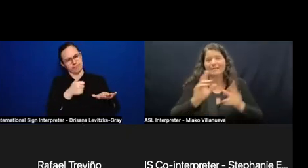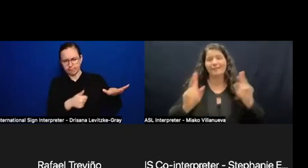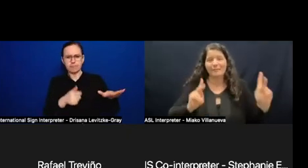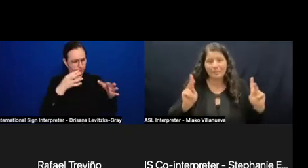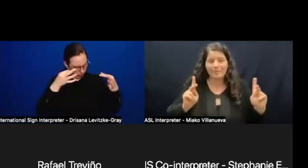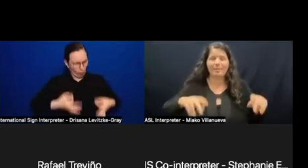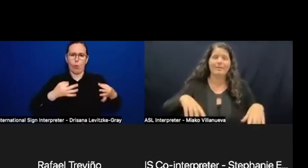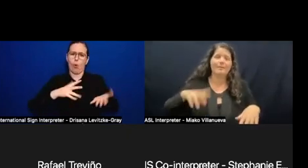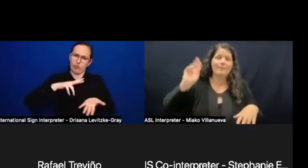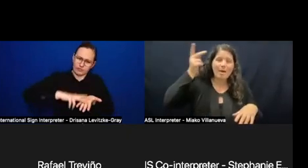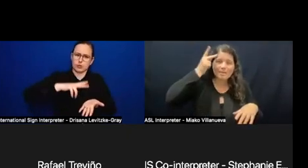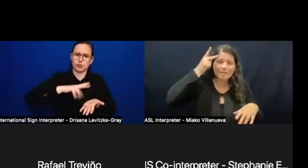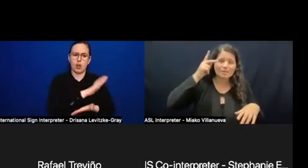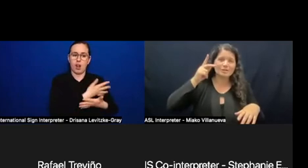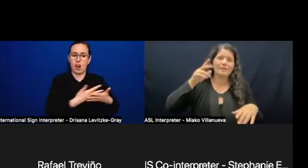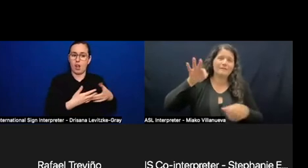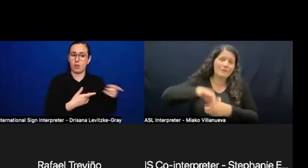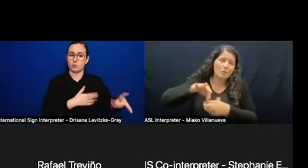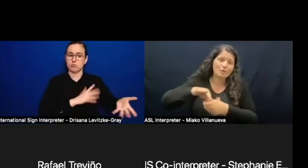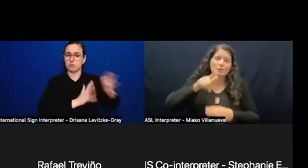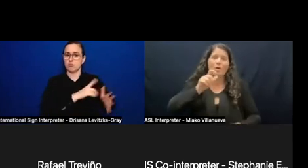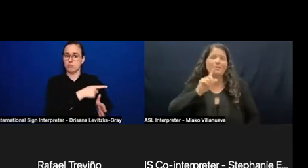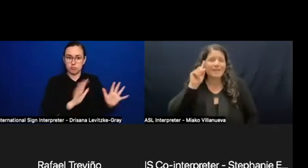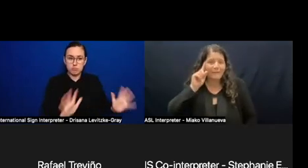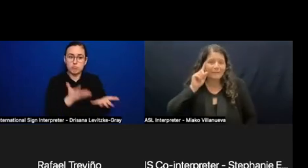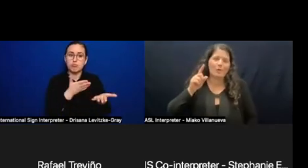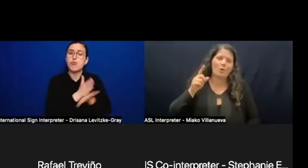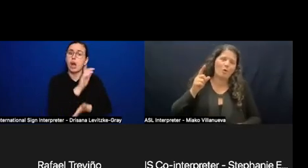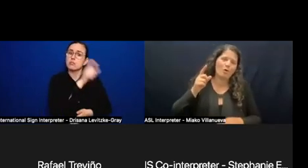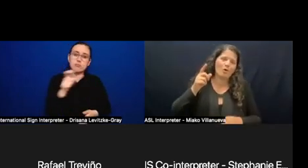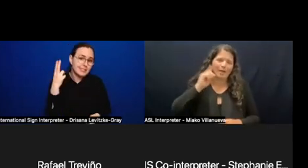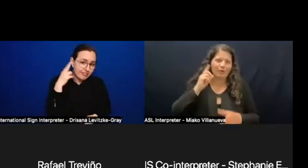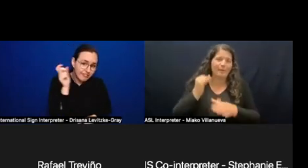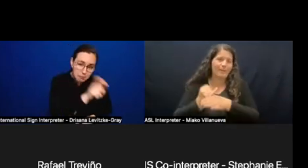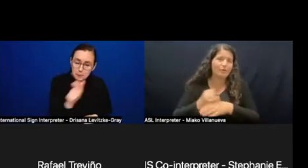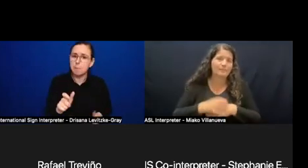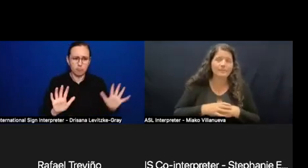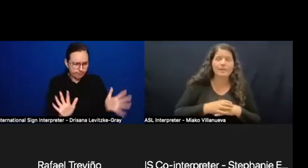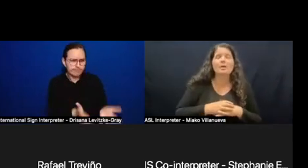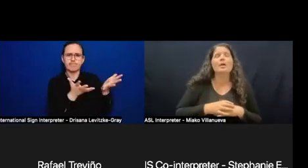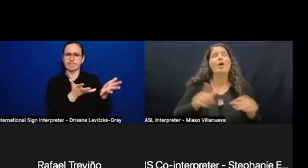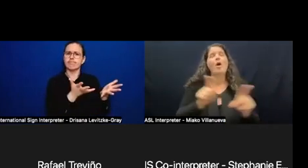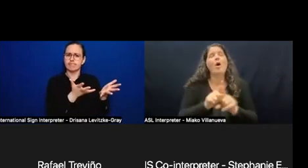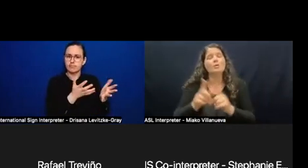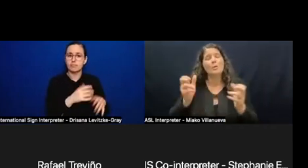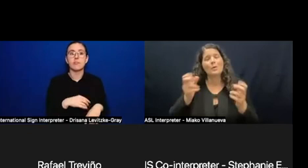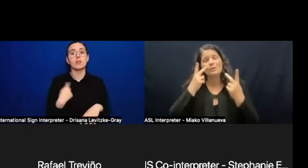who are deaf or hearing-impaired. And the next change I would like to see is the elimination of the restriction on the right